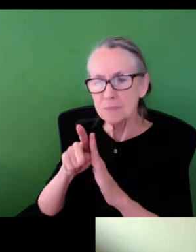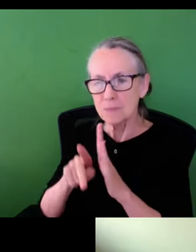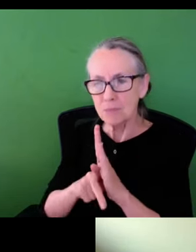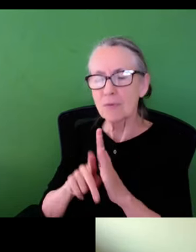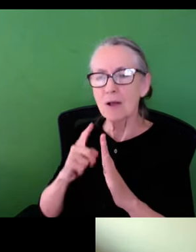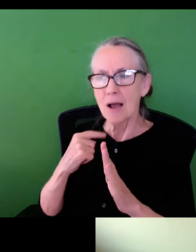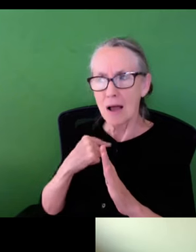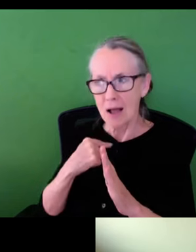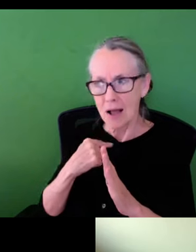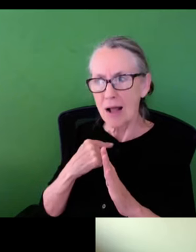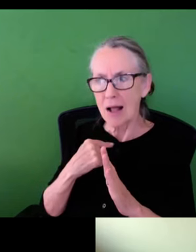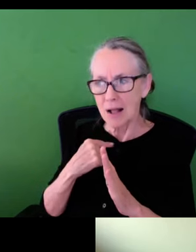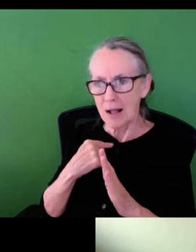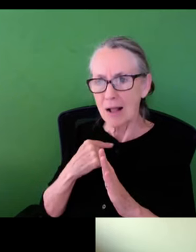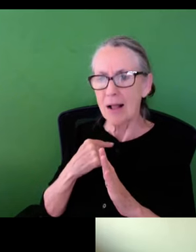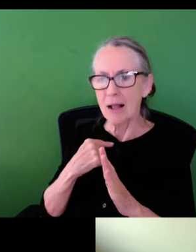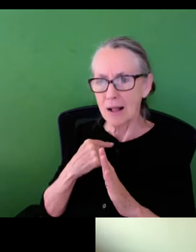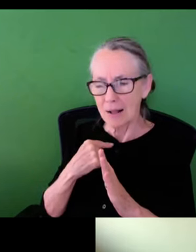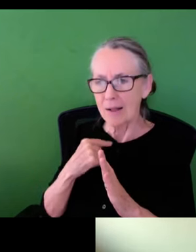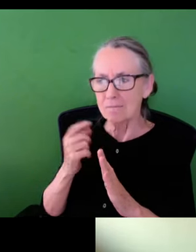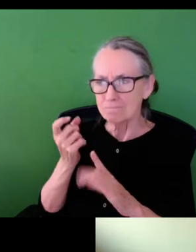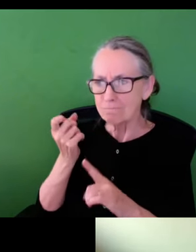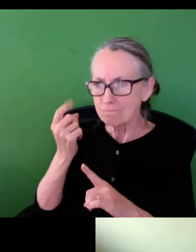And I think, again, some of the principles that I take with that